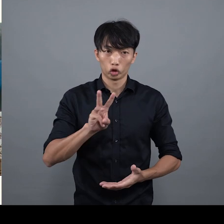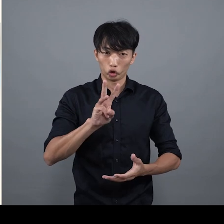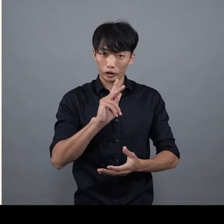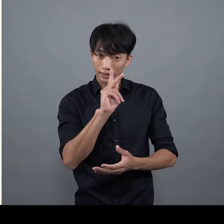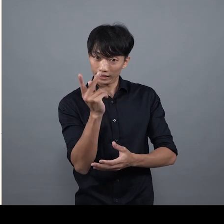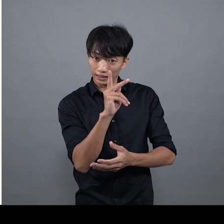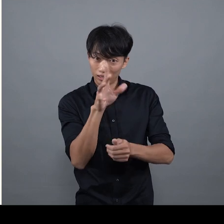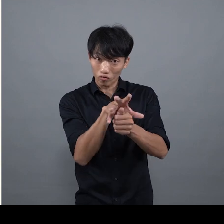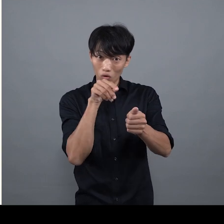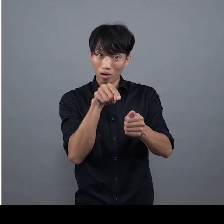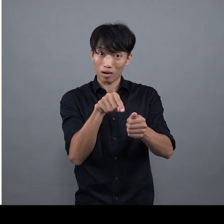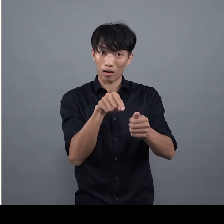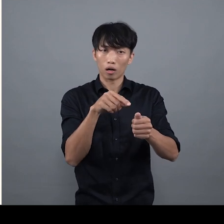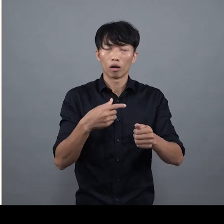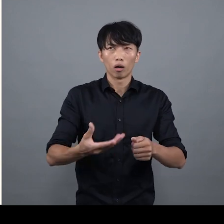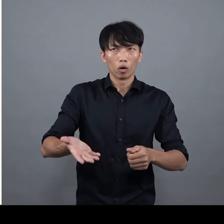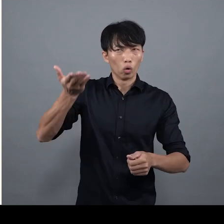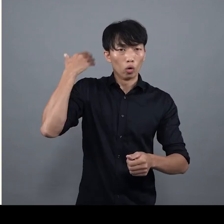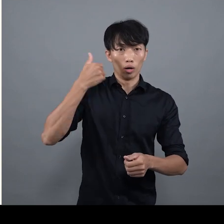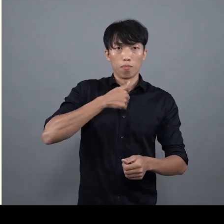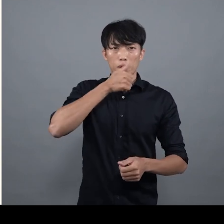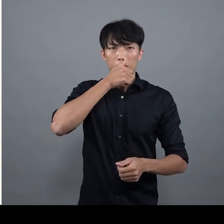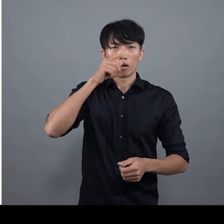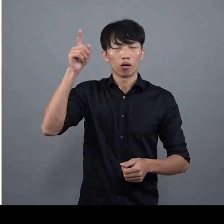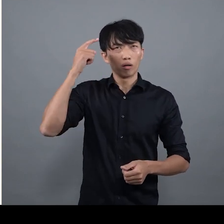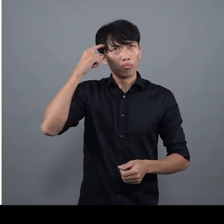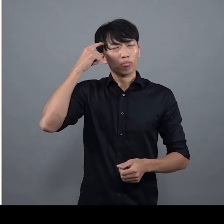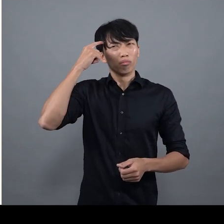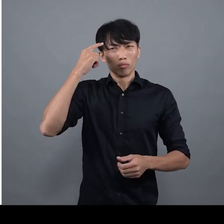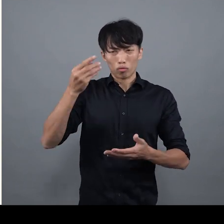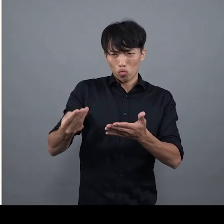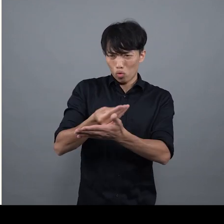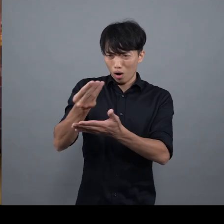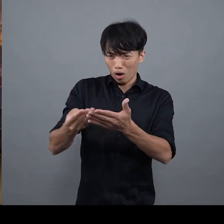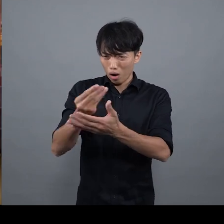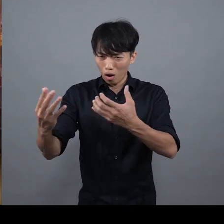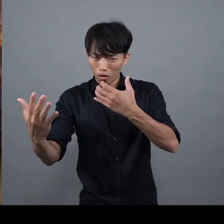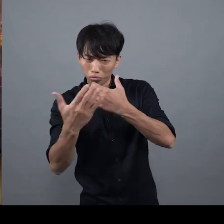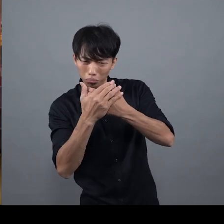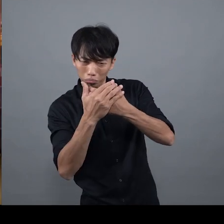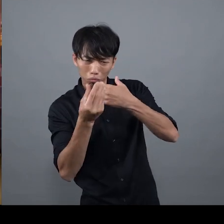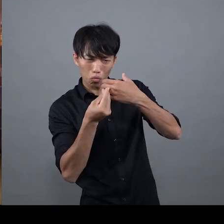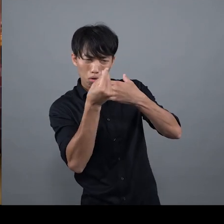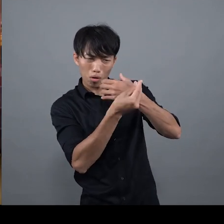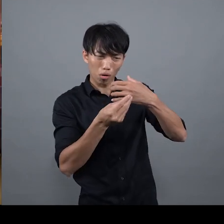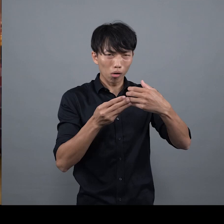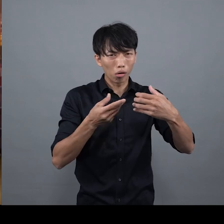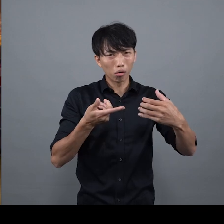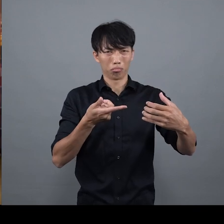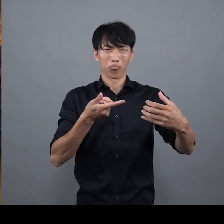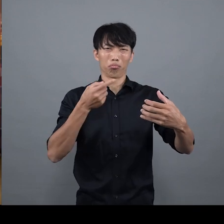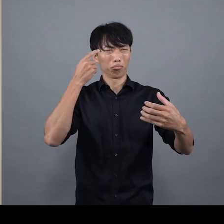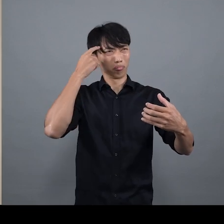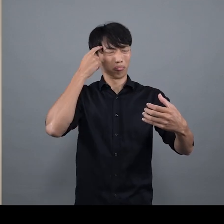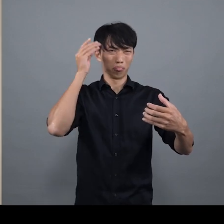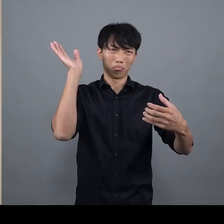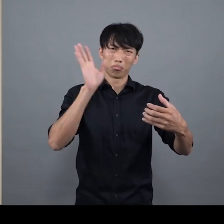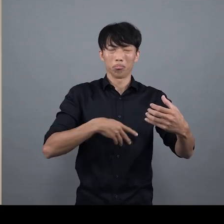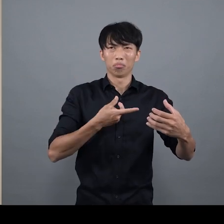Jessica Leung: [Cantonese] For the 'Plastic Crystal' series, my father wondered at the time why we just printed graphics onto the surface Why didn't we try to utilise